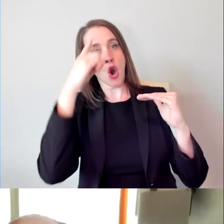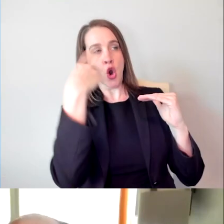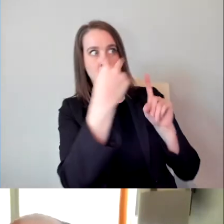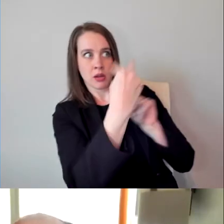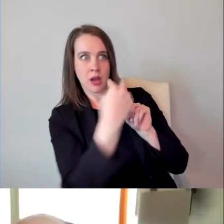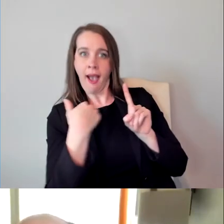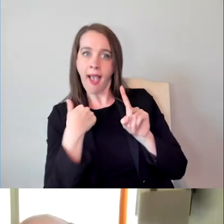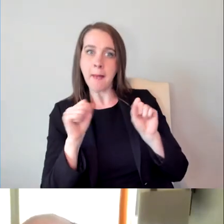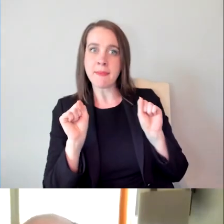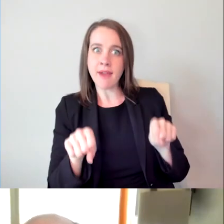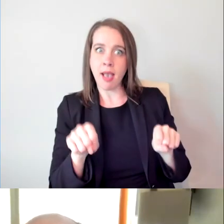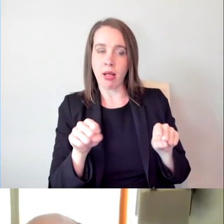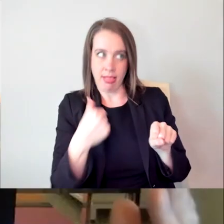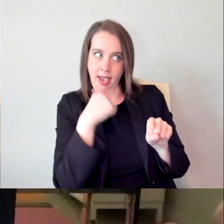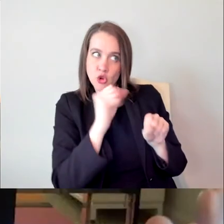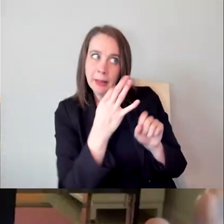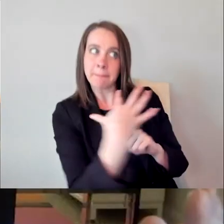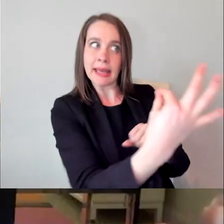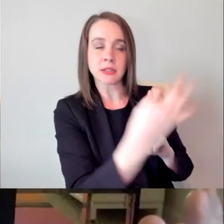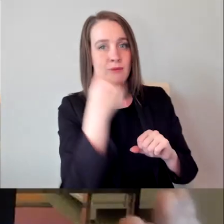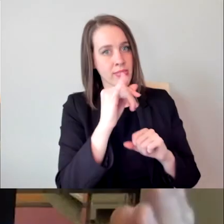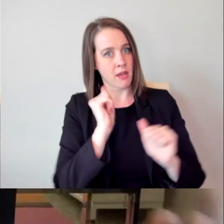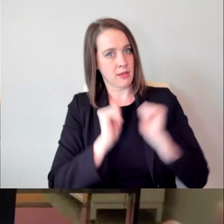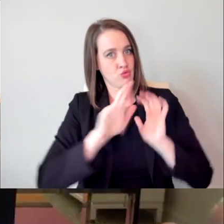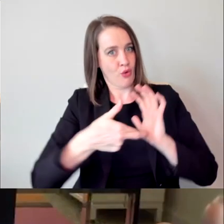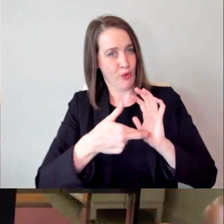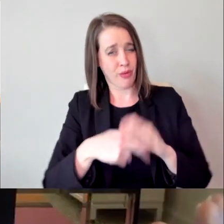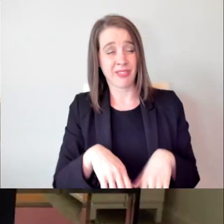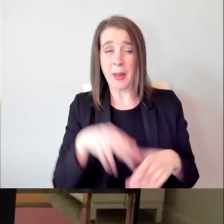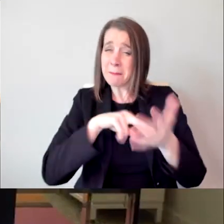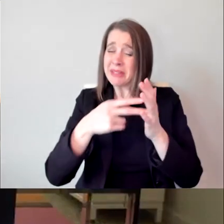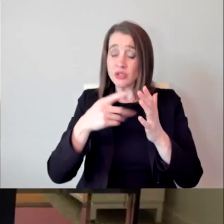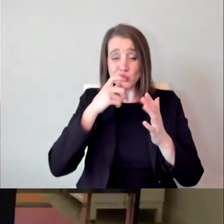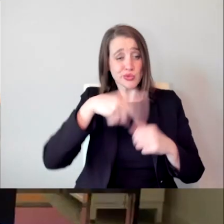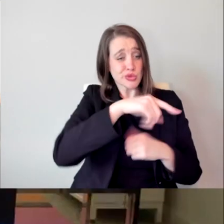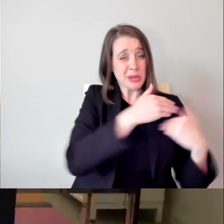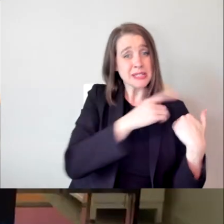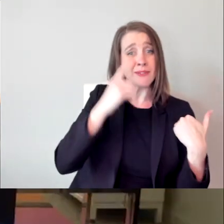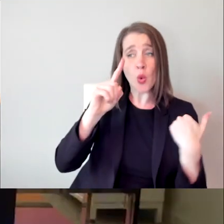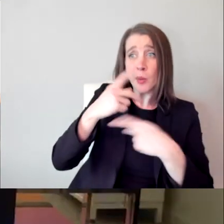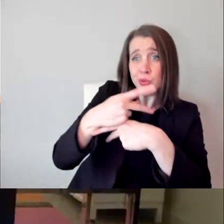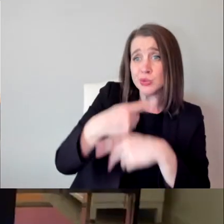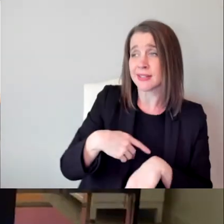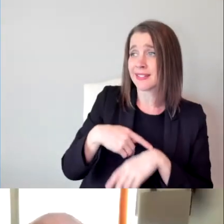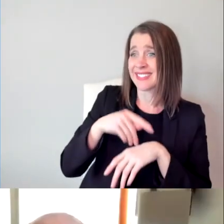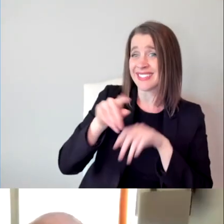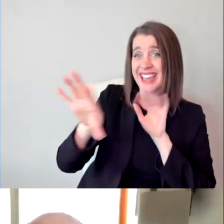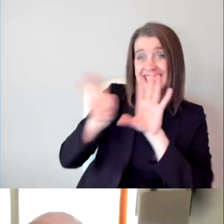on the minds of people in the position of casting or producing a project. That they go, oh, this person really